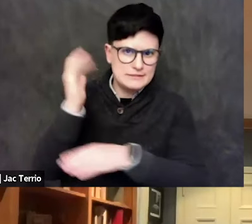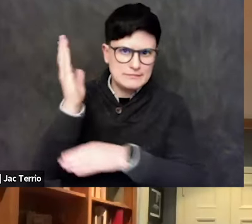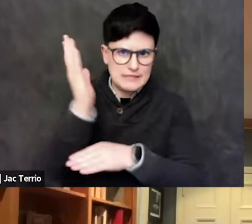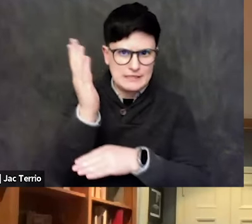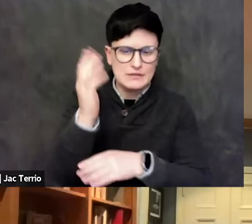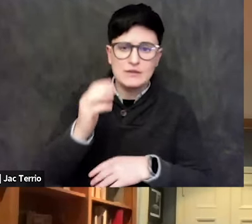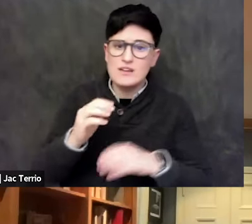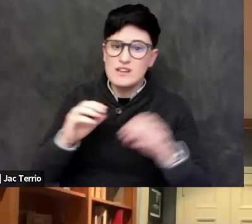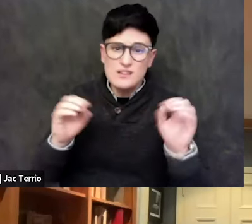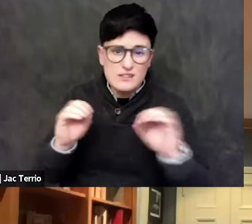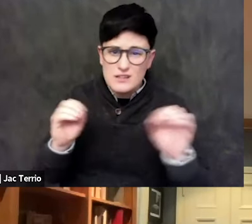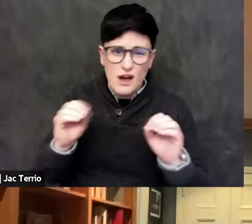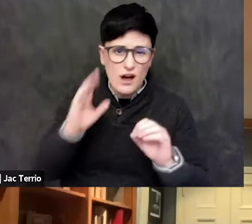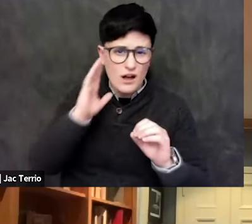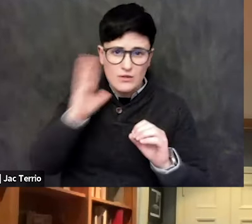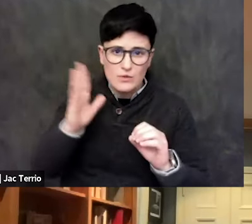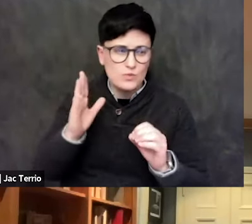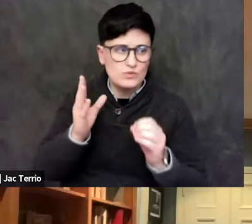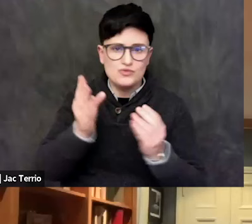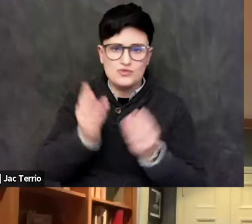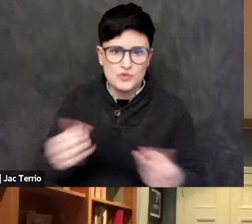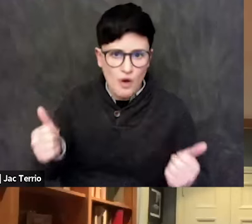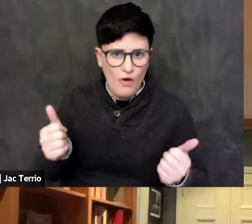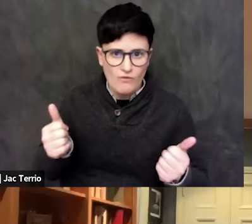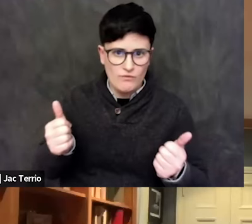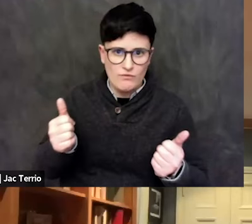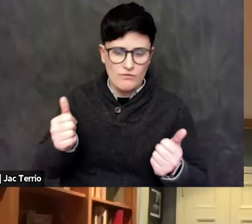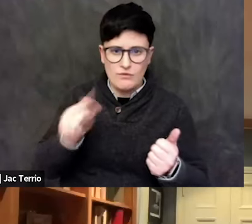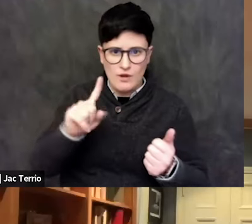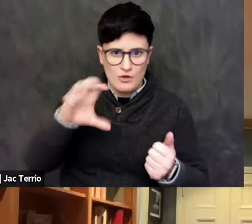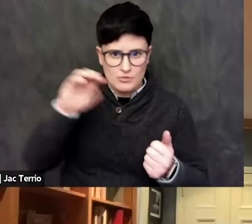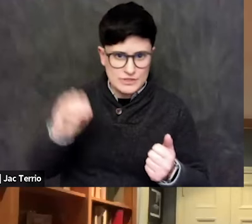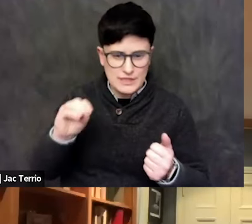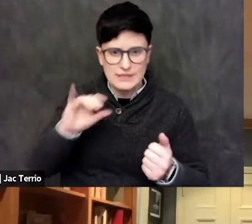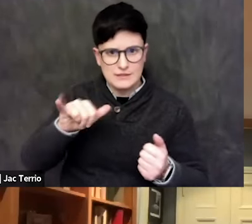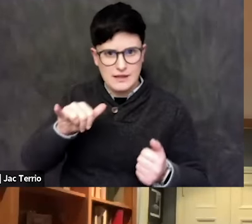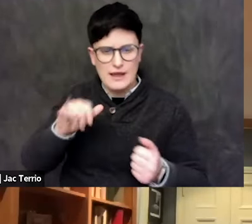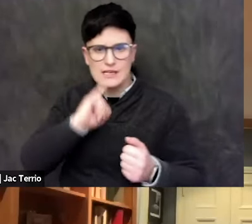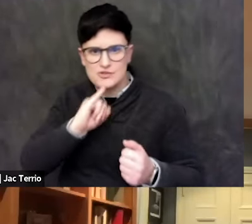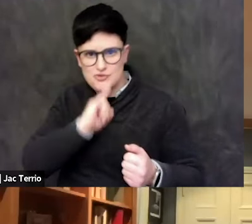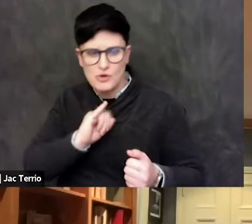the Israeli-Palestinian conflict. All of them have control over how they treat their classmates.